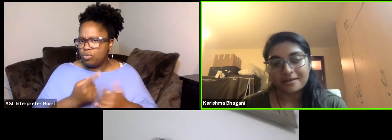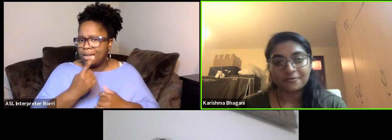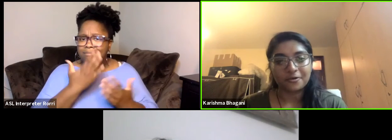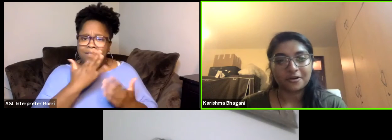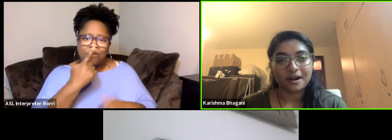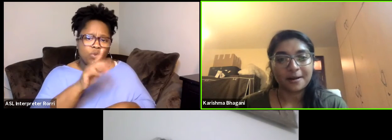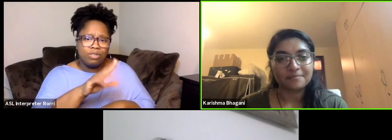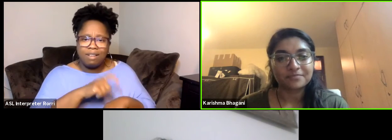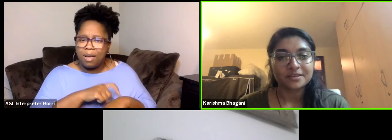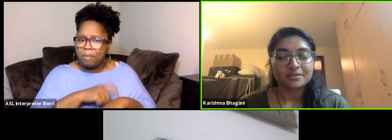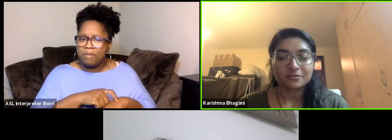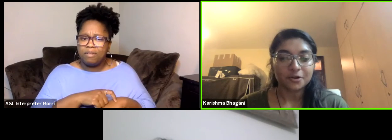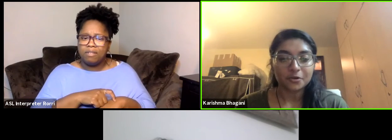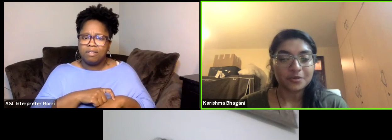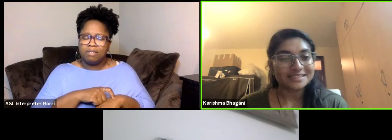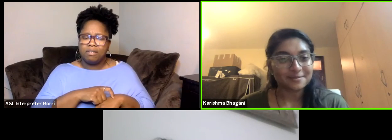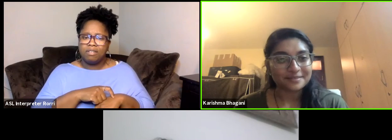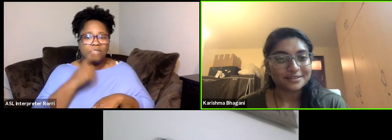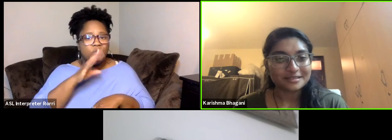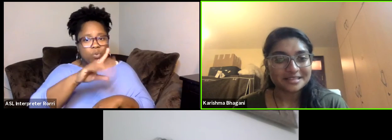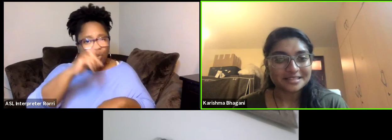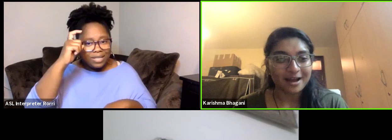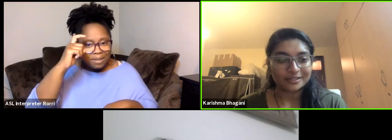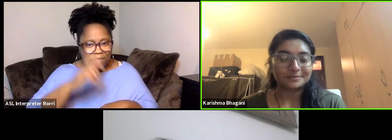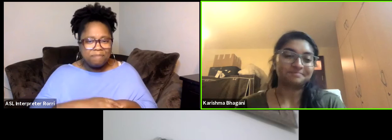and for for your wisdom this hour.